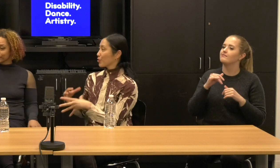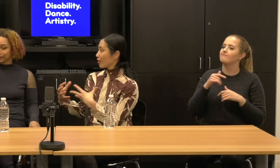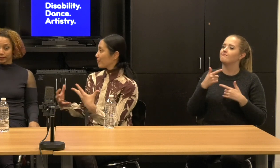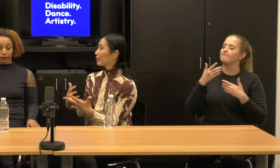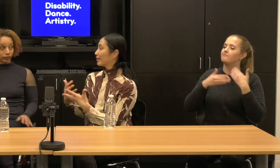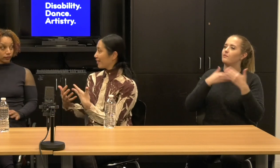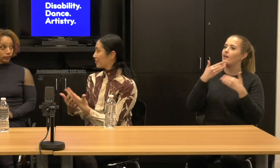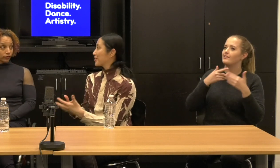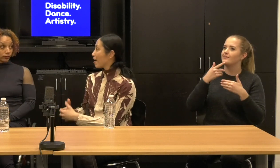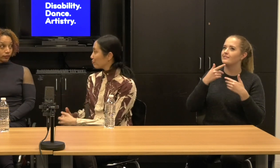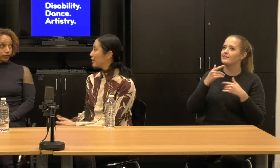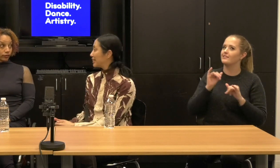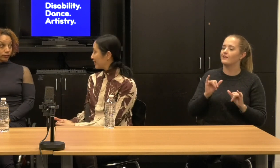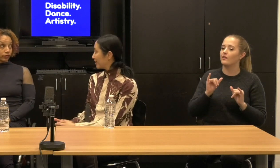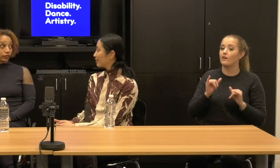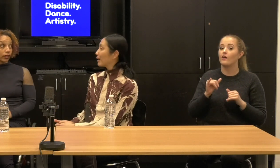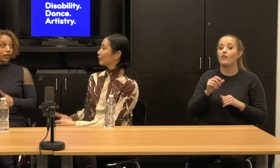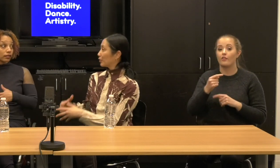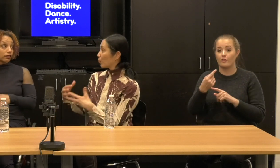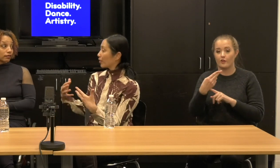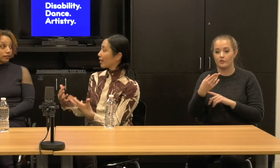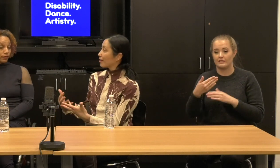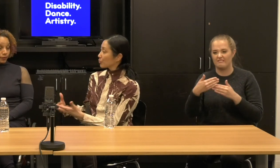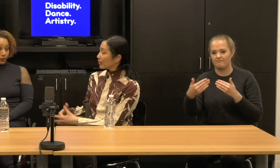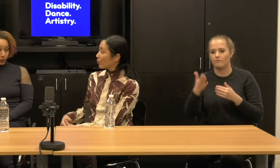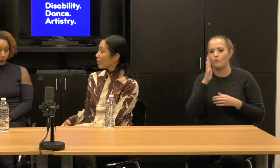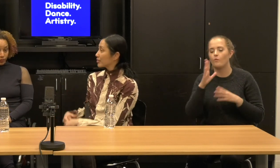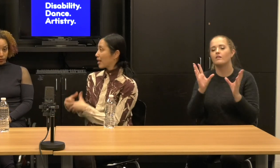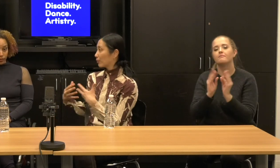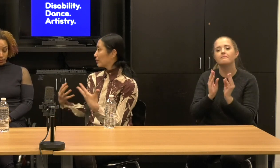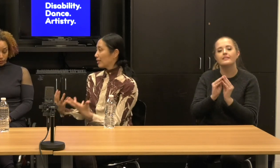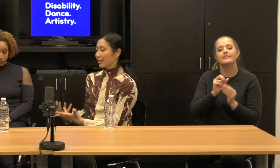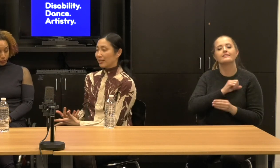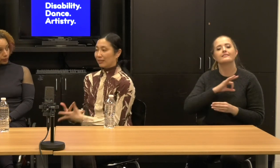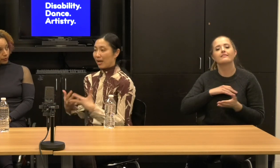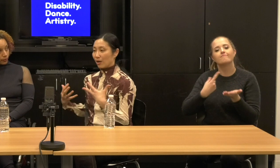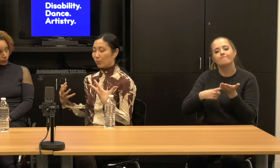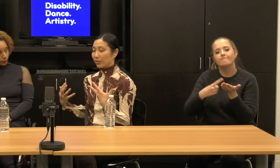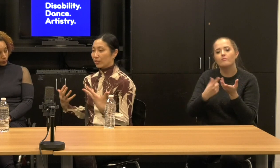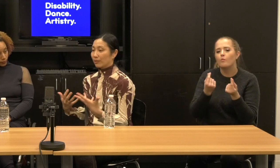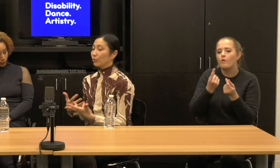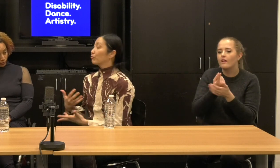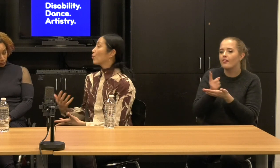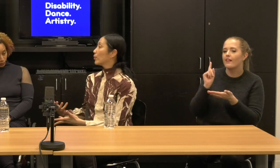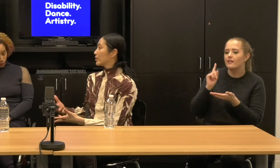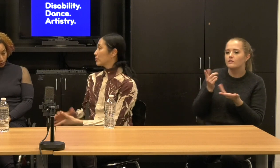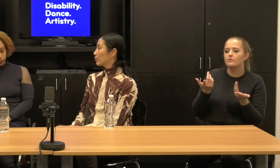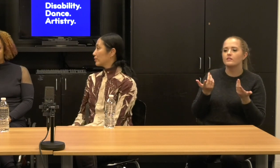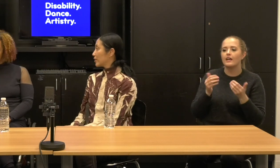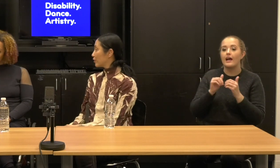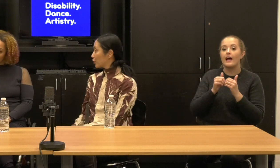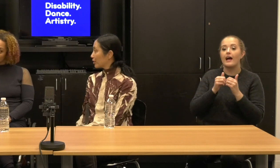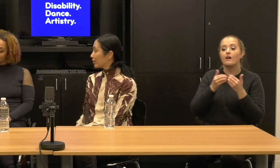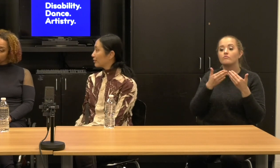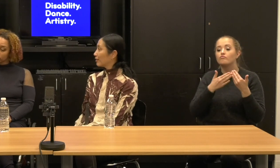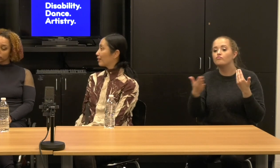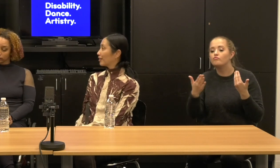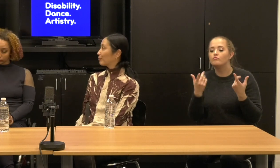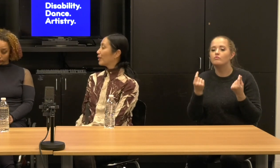We'll talk about it at staff meeting about, you know, what last week was, how, how we can move forward as an organization.